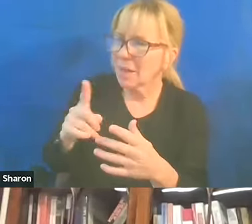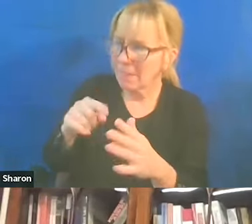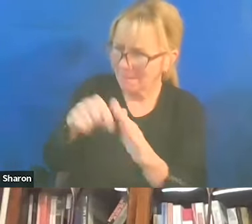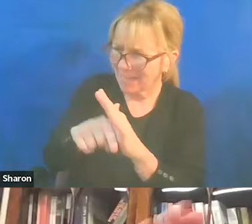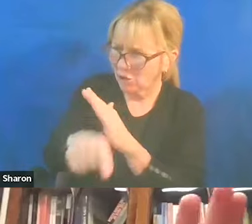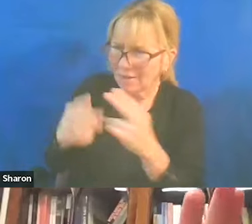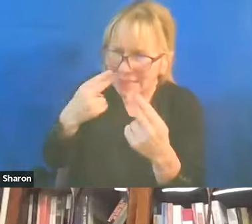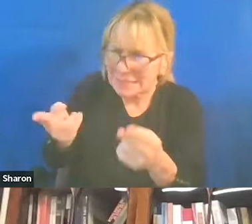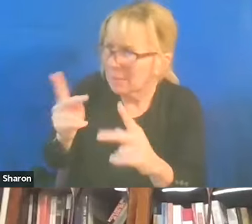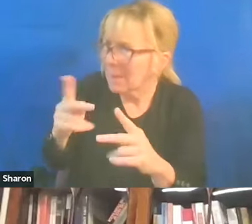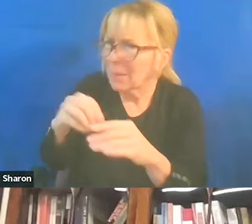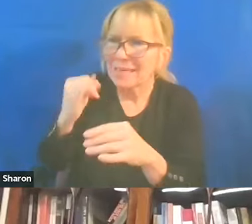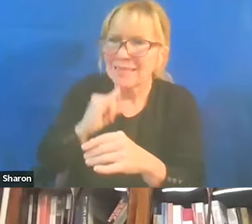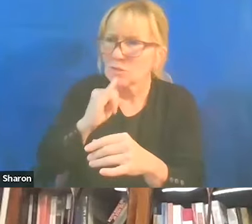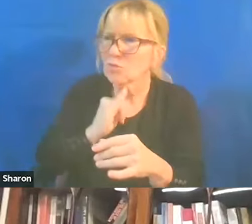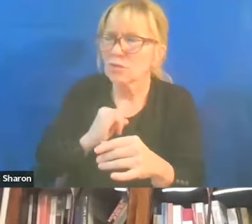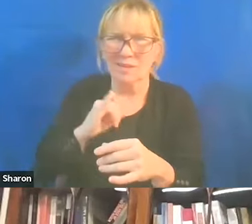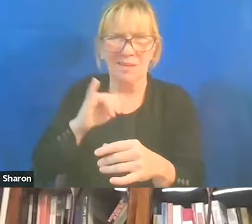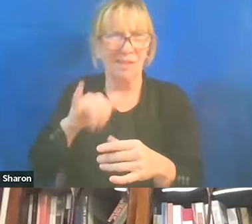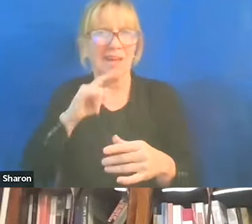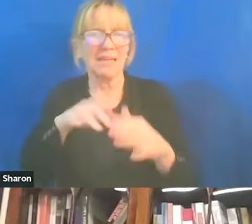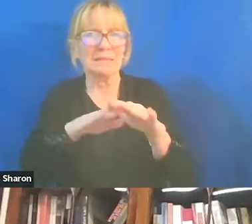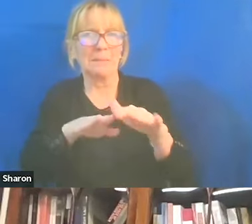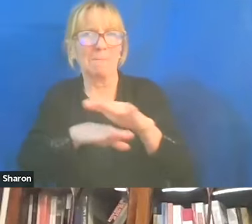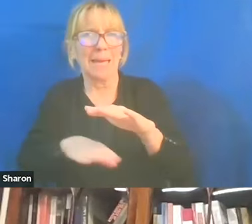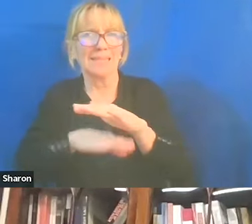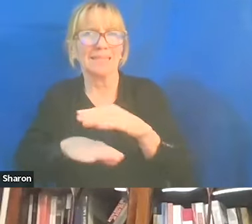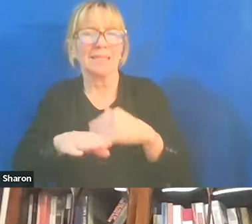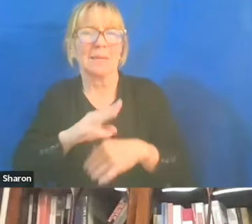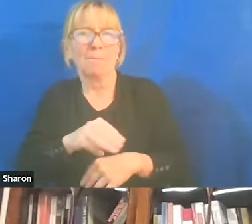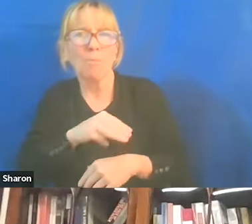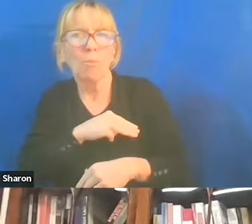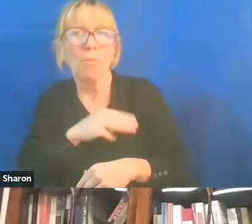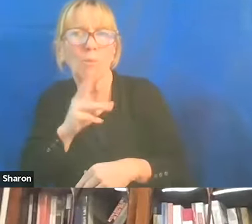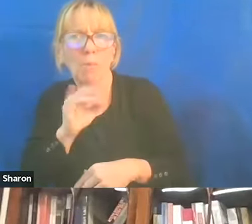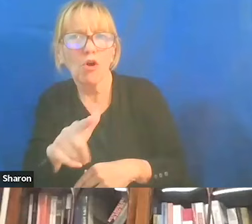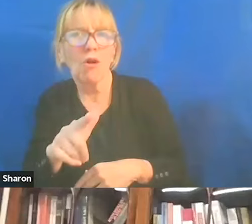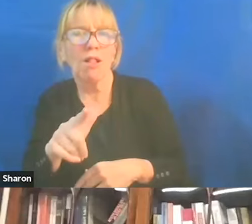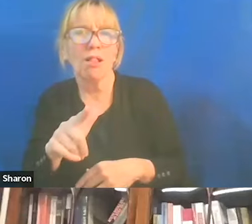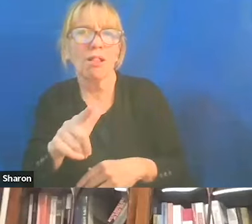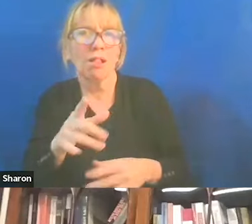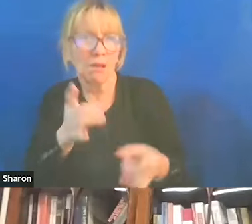in Israel like an inherent moral, you know, catastrophe that needs